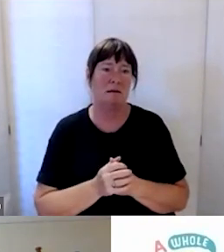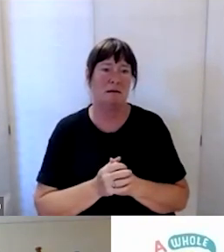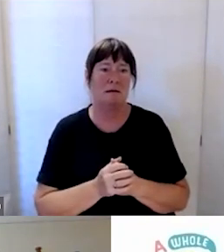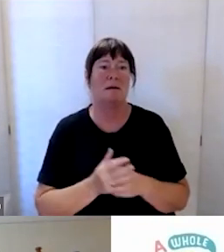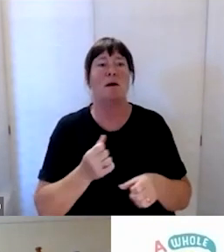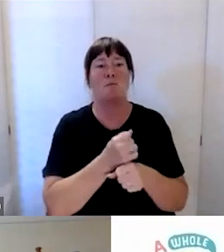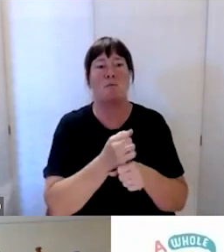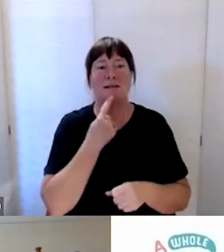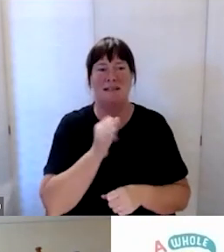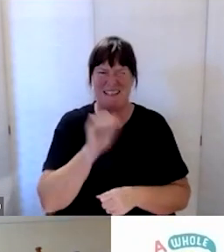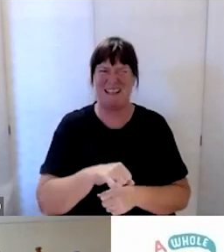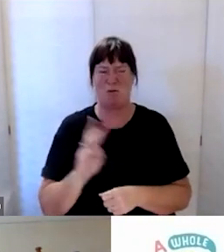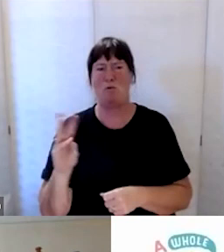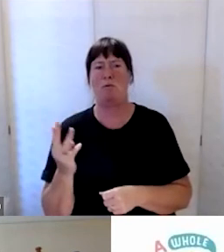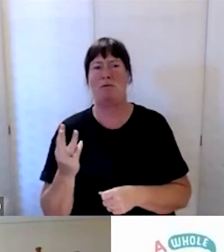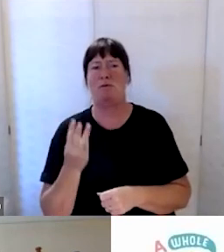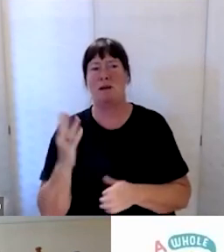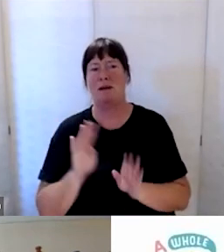Absolutely. Thank you, Rachel.